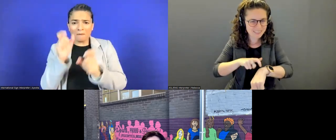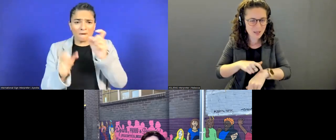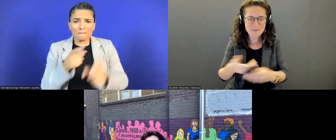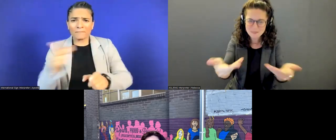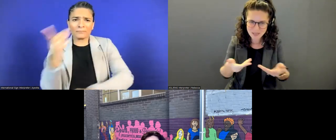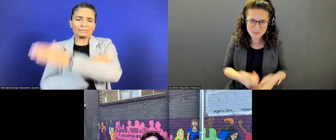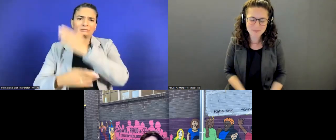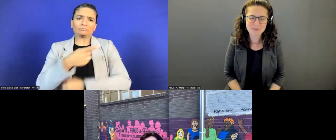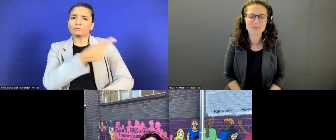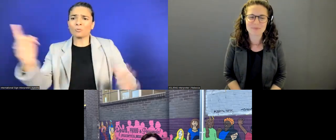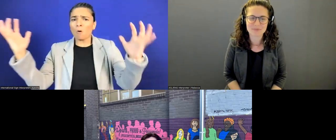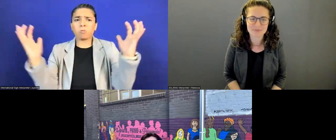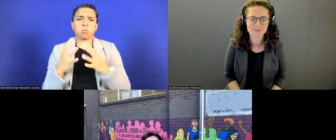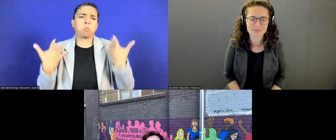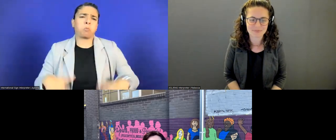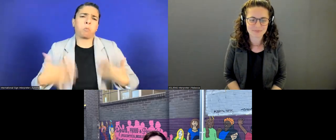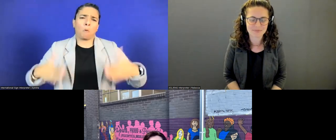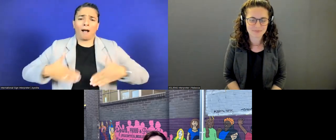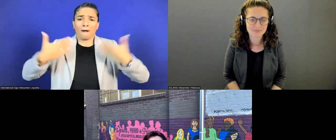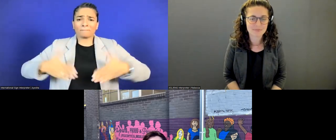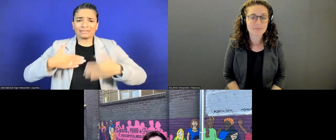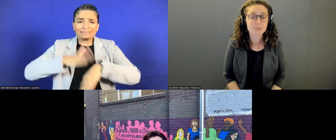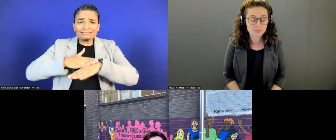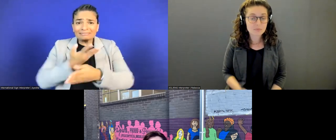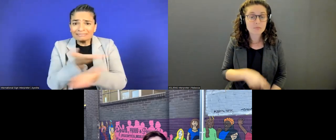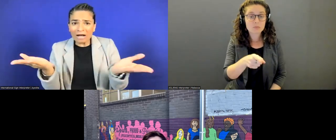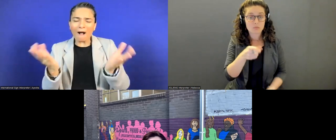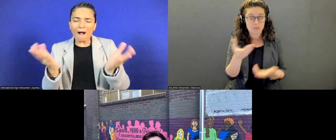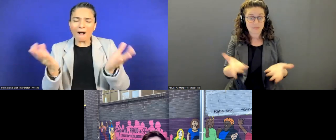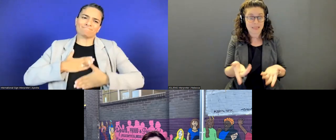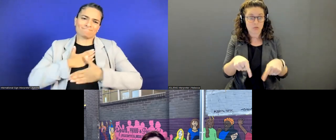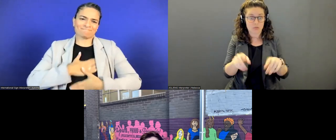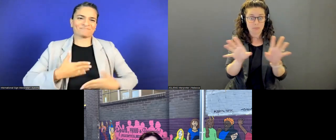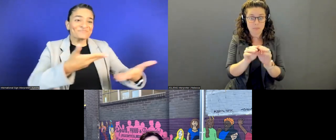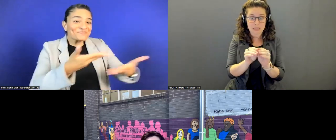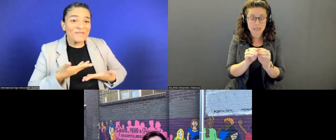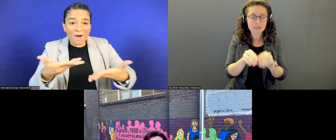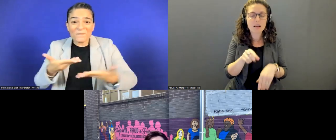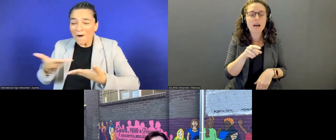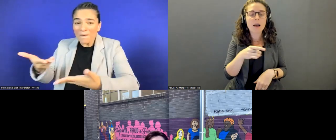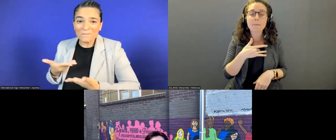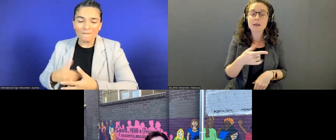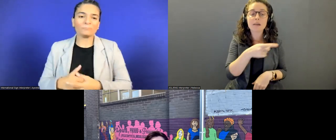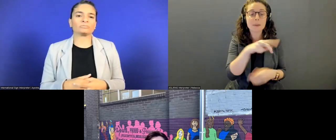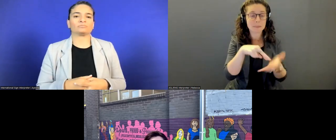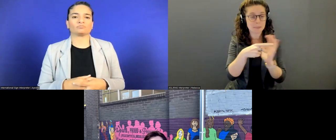So if you have joined this webinar, you are likely someone who is interested in learning